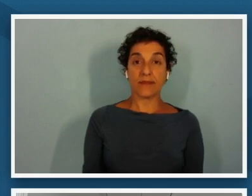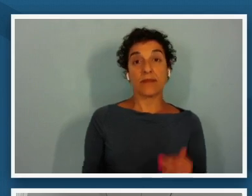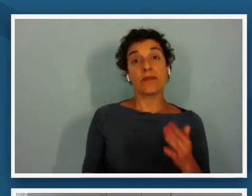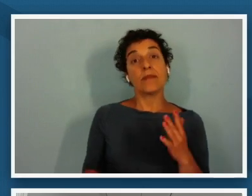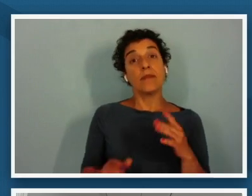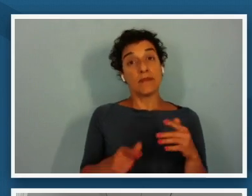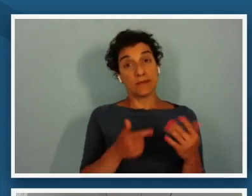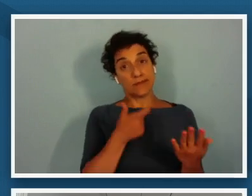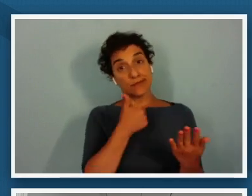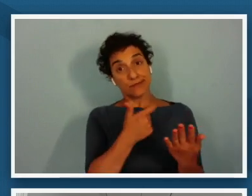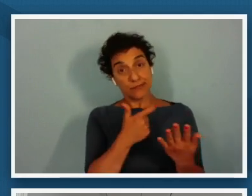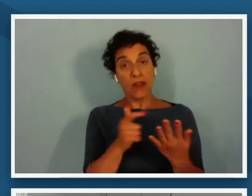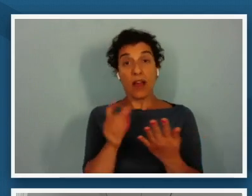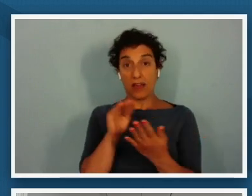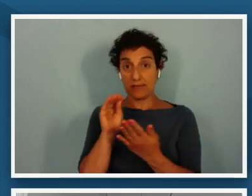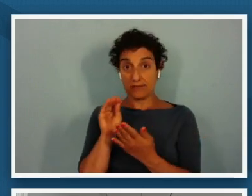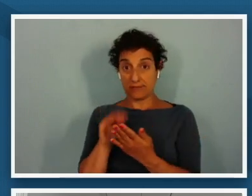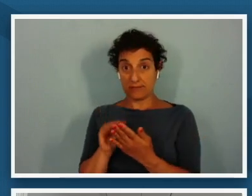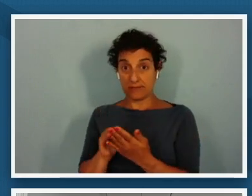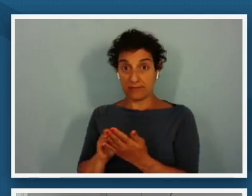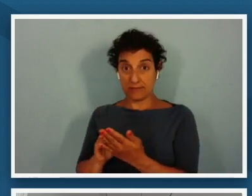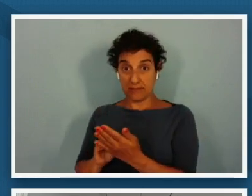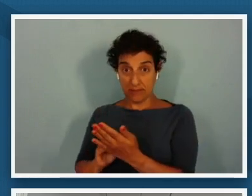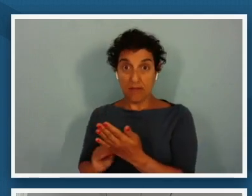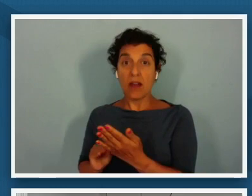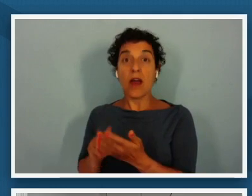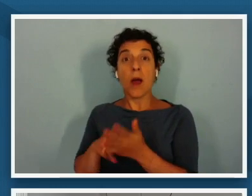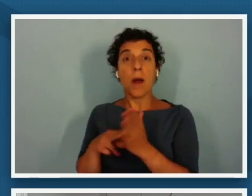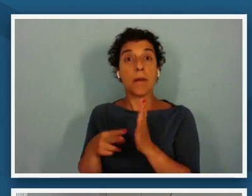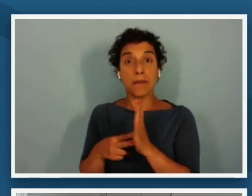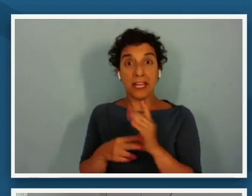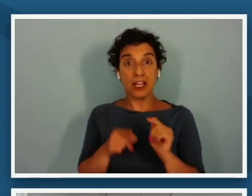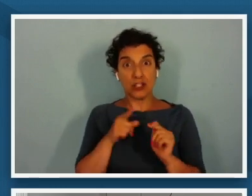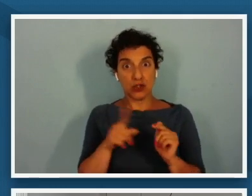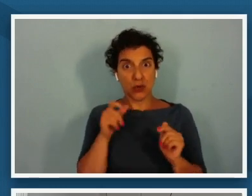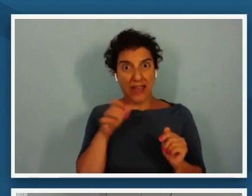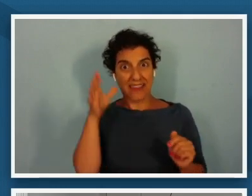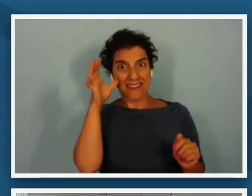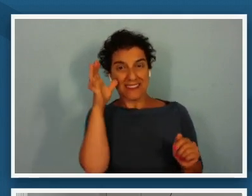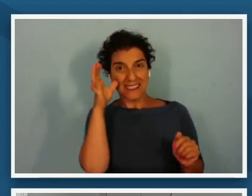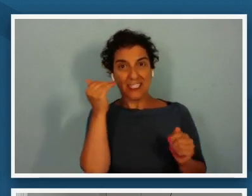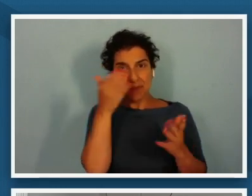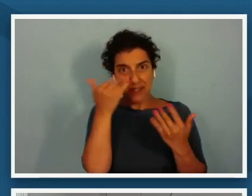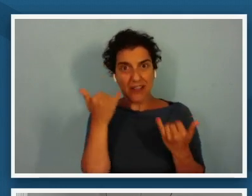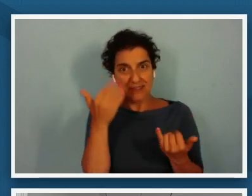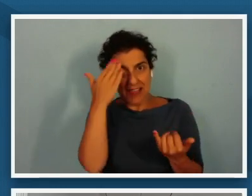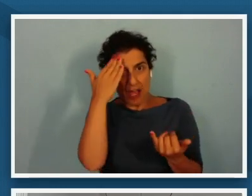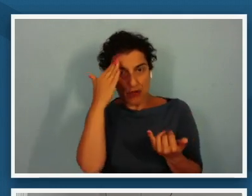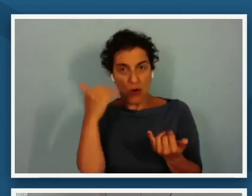freeing you up to be able to listen because now you know that there there's